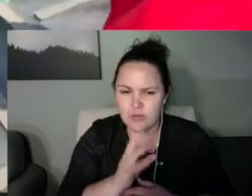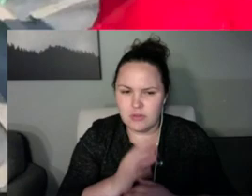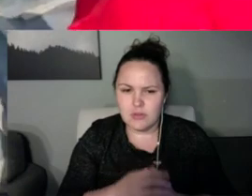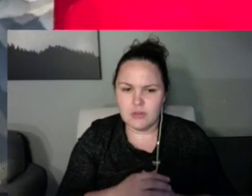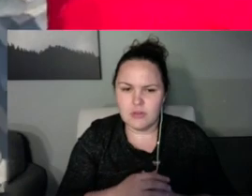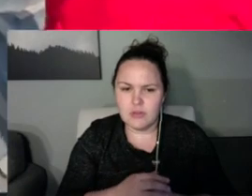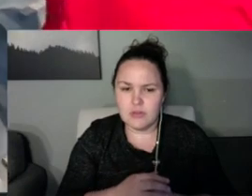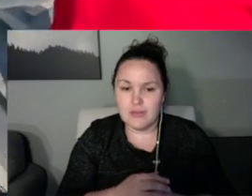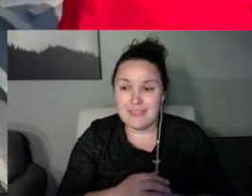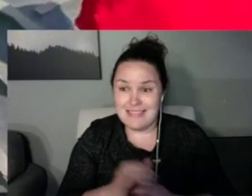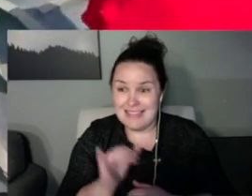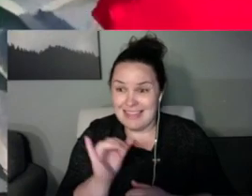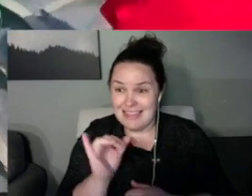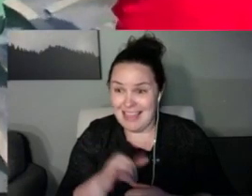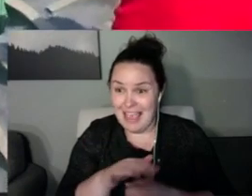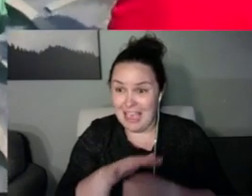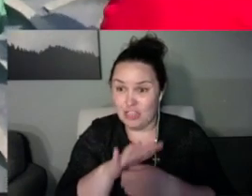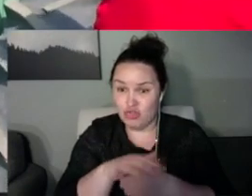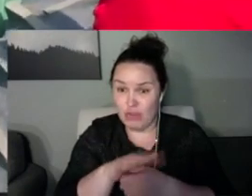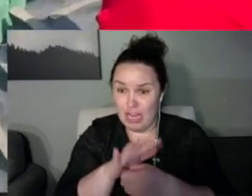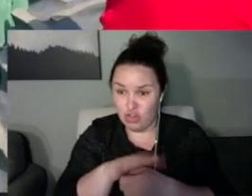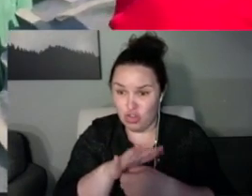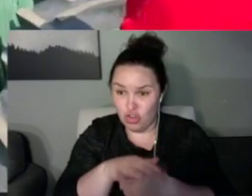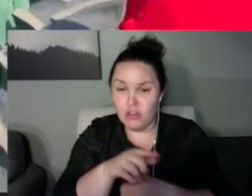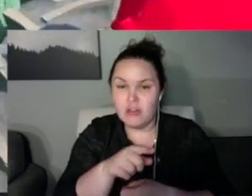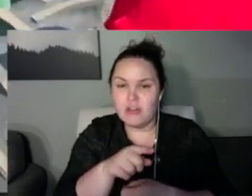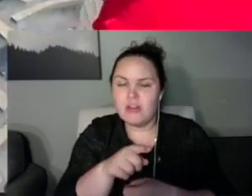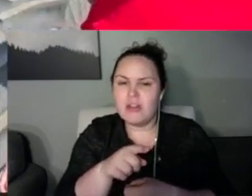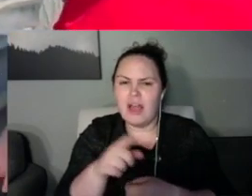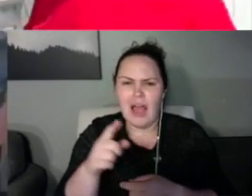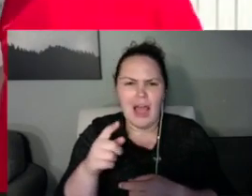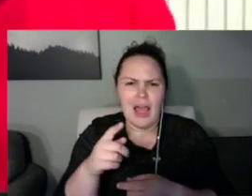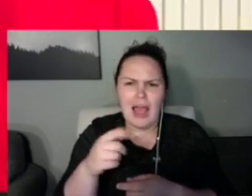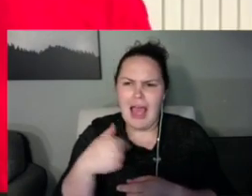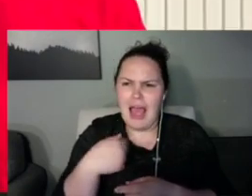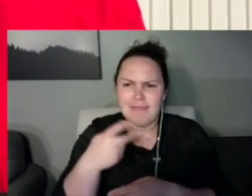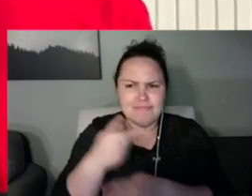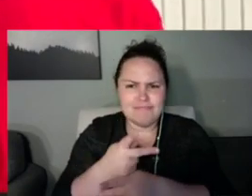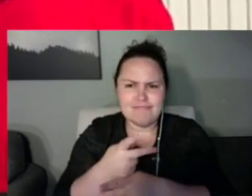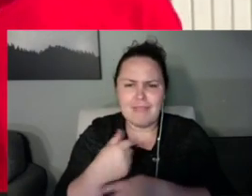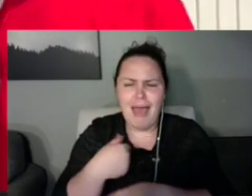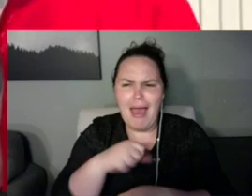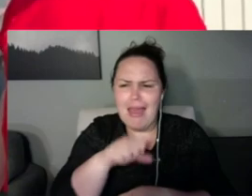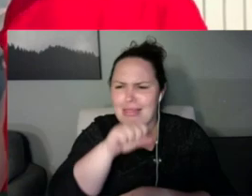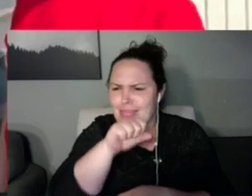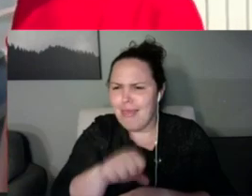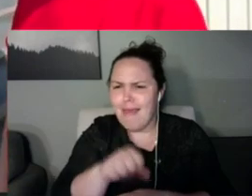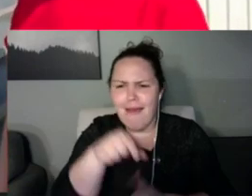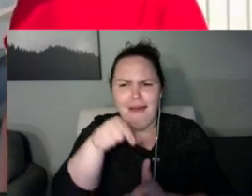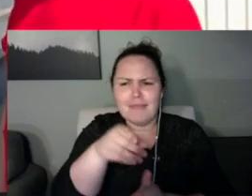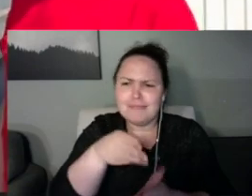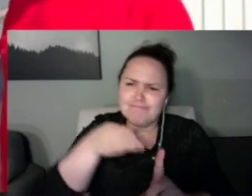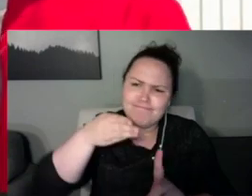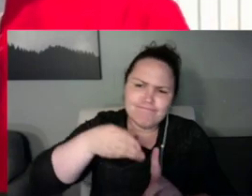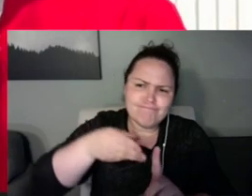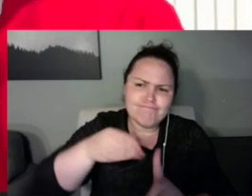Tyler's mom: Turn a little bit to the right. Tyler's mom: Keep coming. Keep coming. Tyler's mom: Okay you can shut it down.